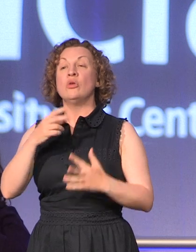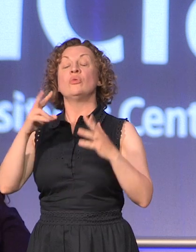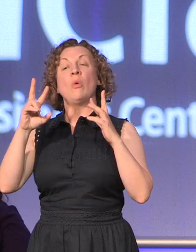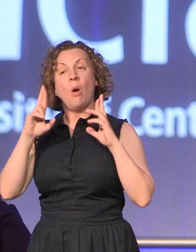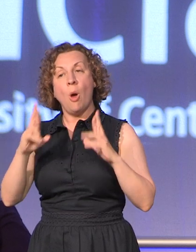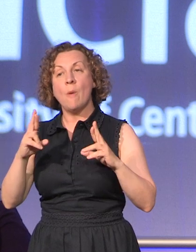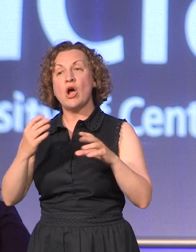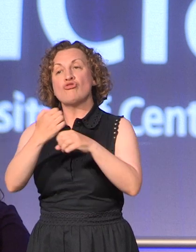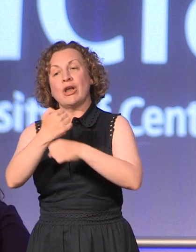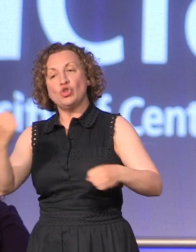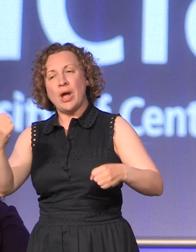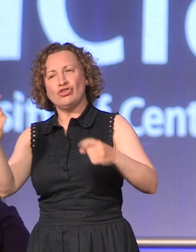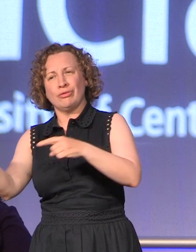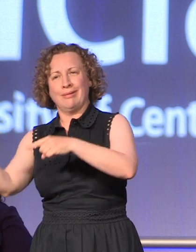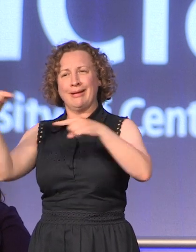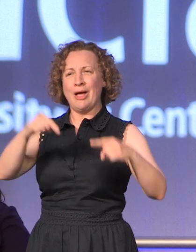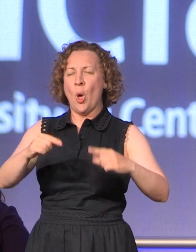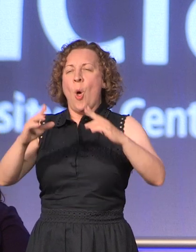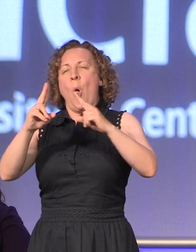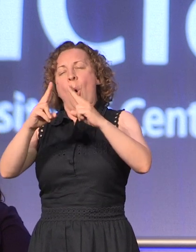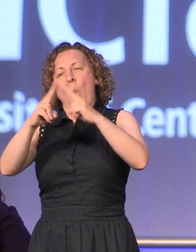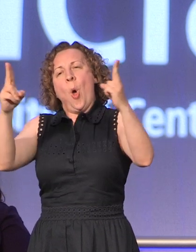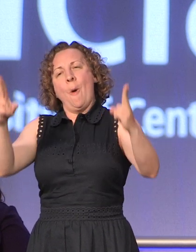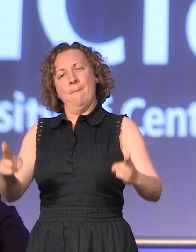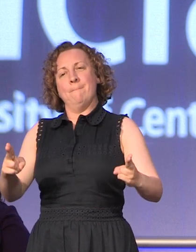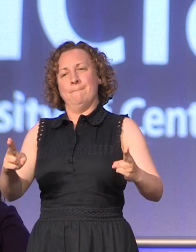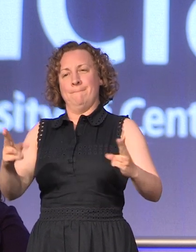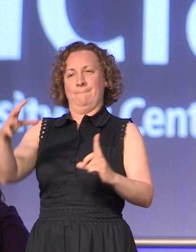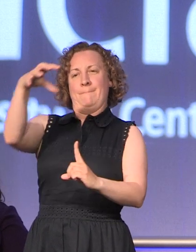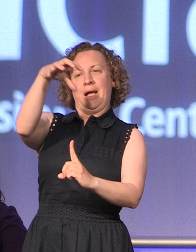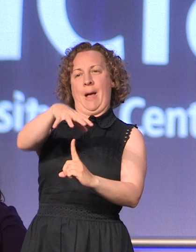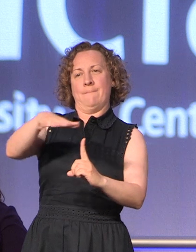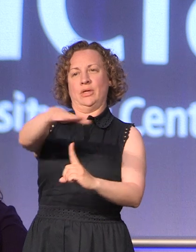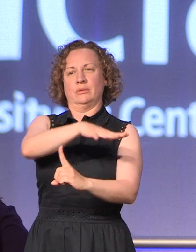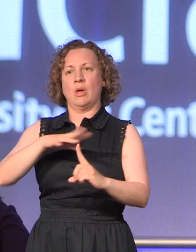home to campus will ensure that you and your families and friends have a day of